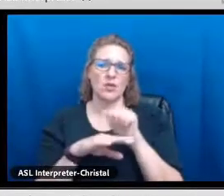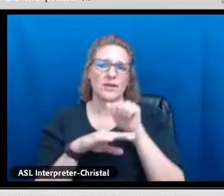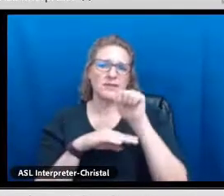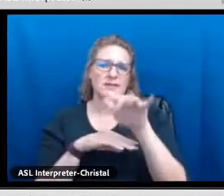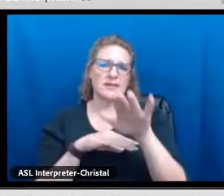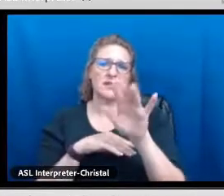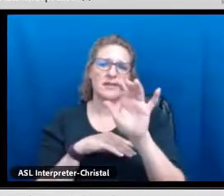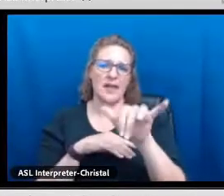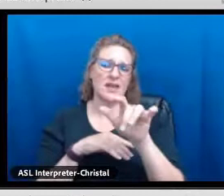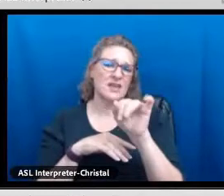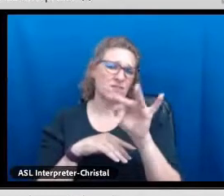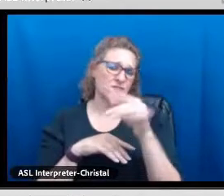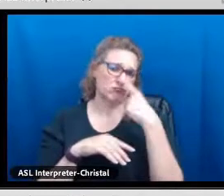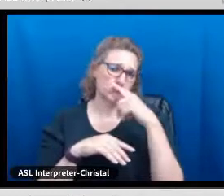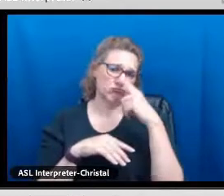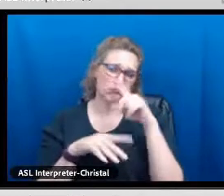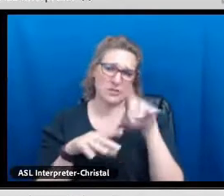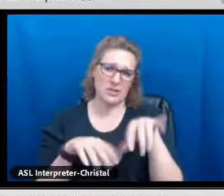We really do appreciate hearing from everybody.